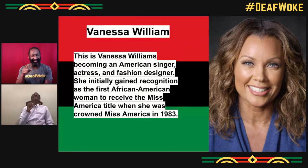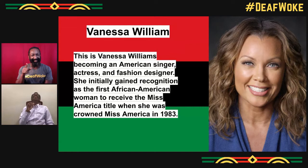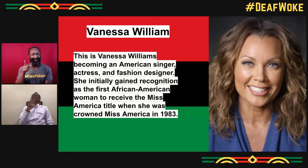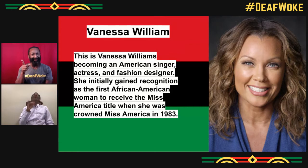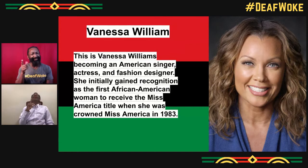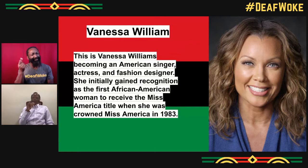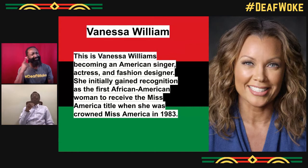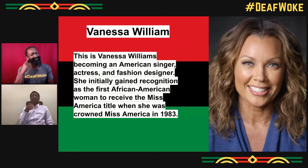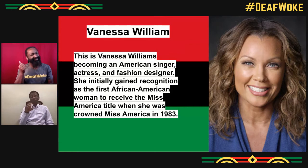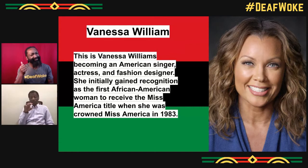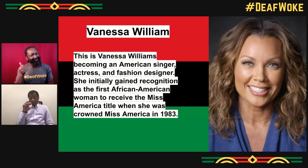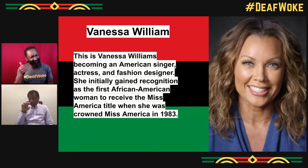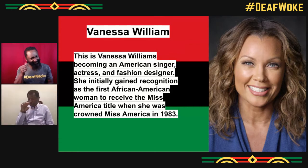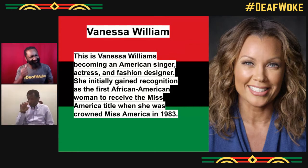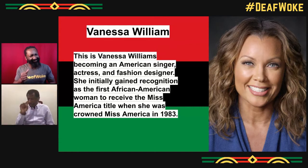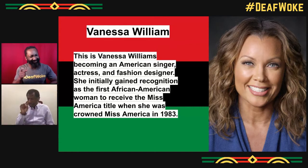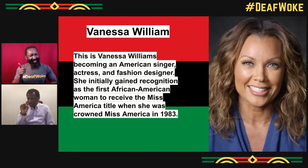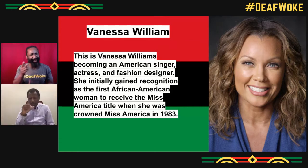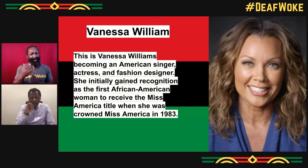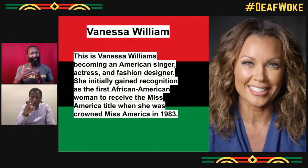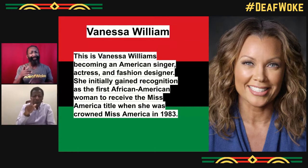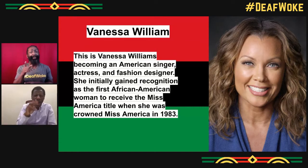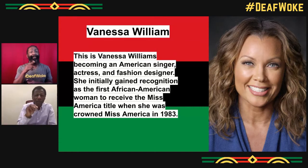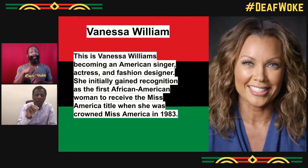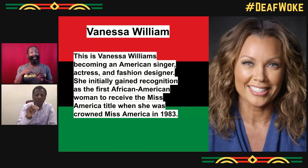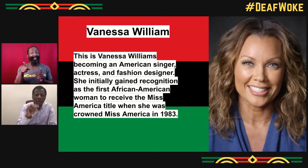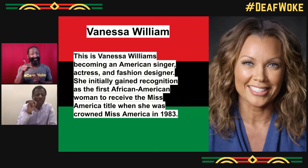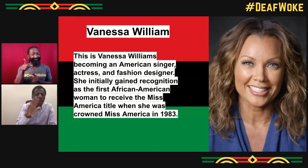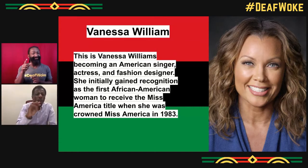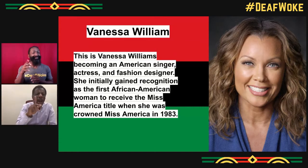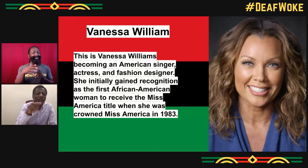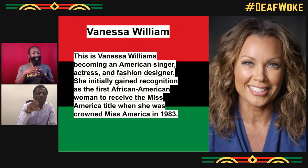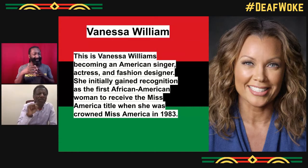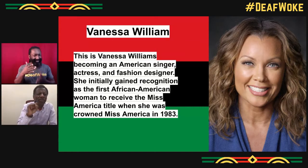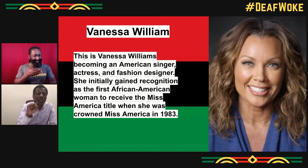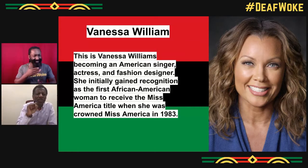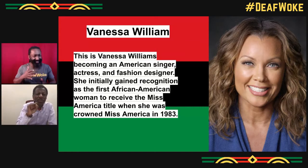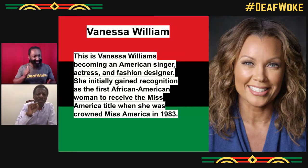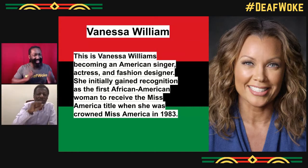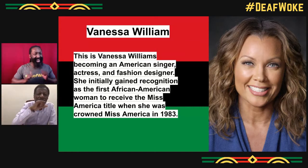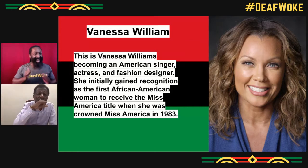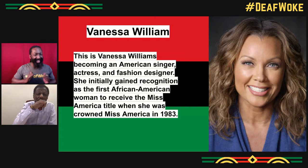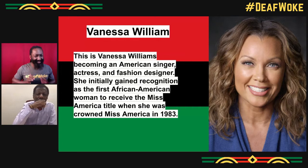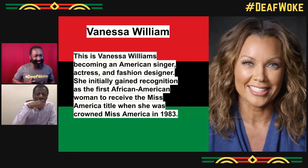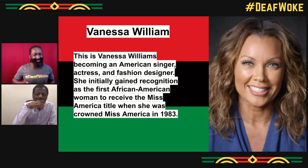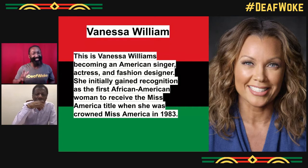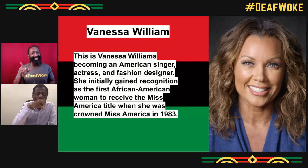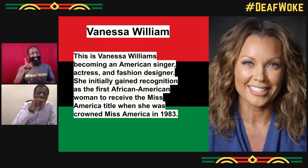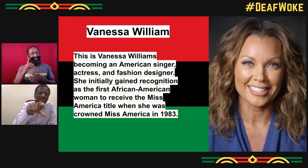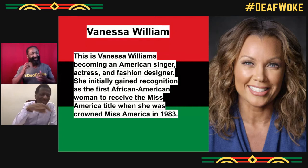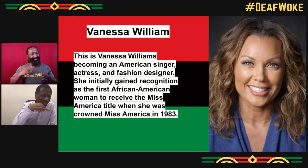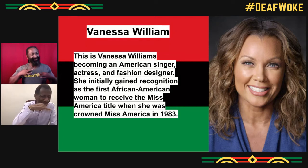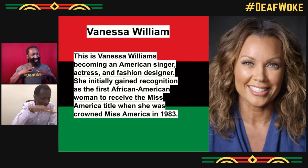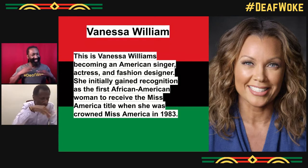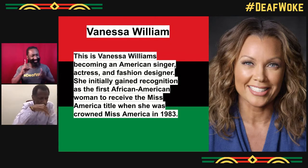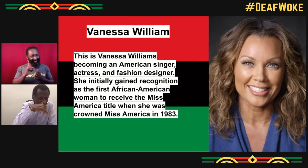Vanessa Williams. Yes, Vanessa Williams. Yup, she's an American singer, actress